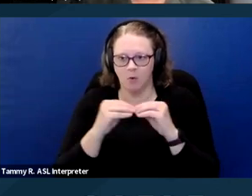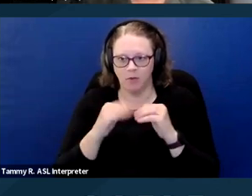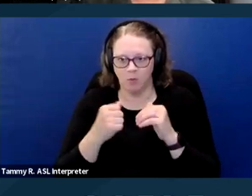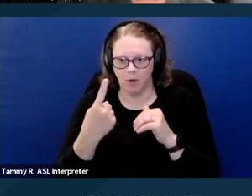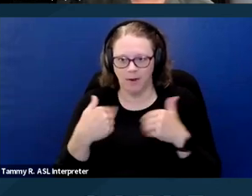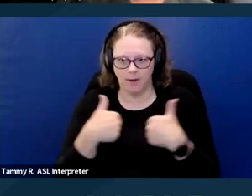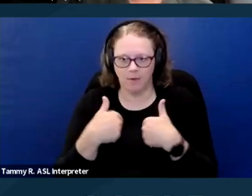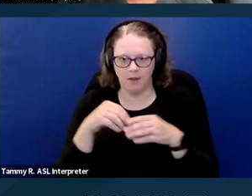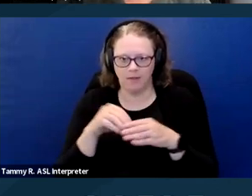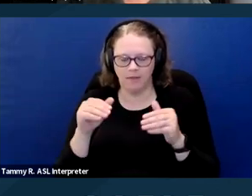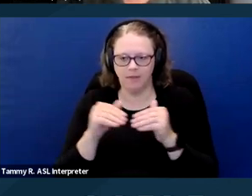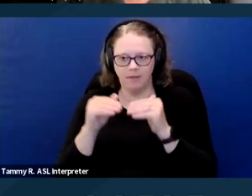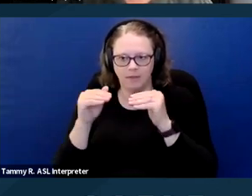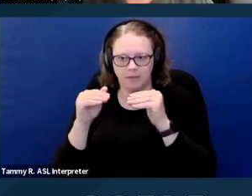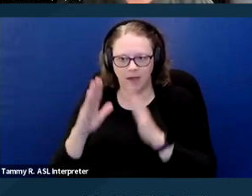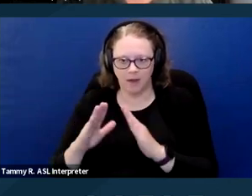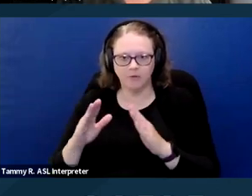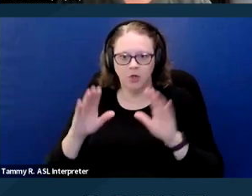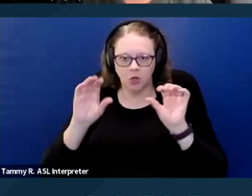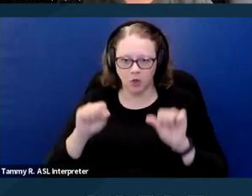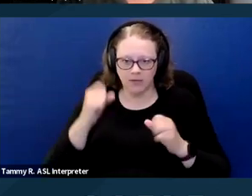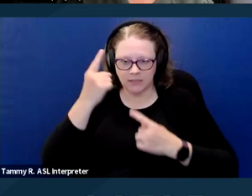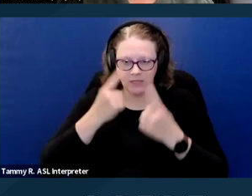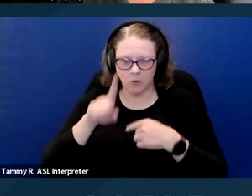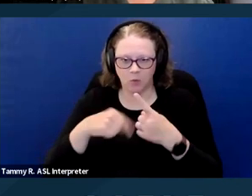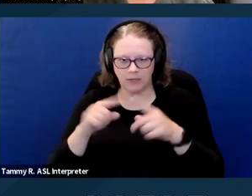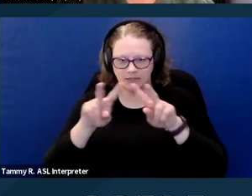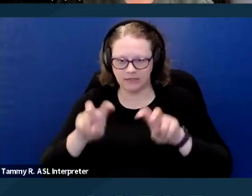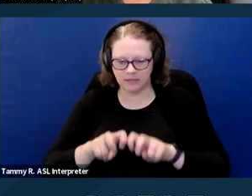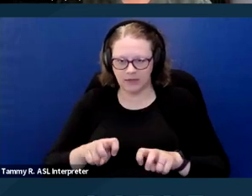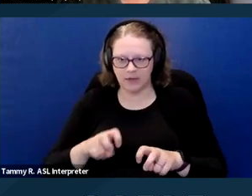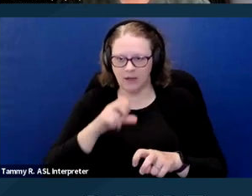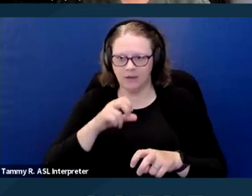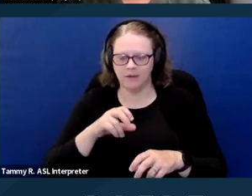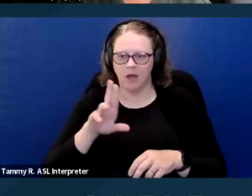or fundamental alteration going on. I once had a call from someone